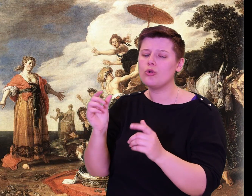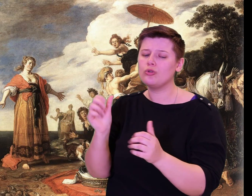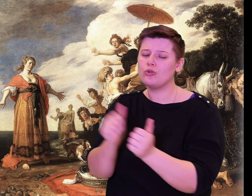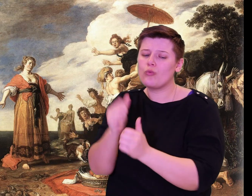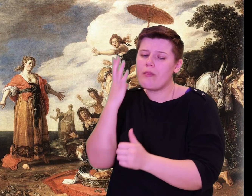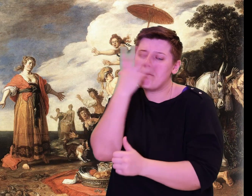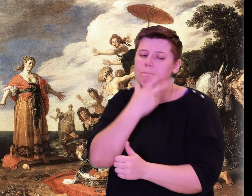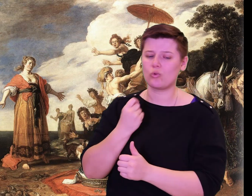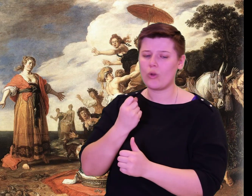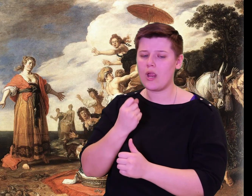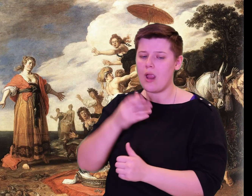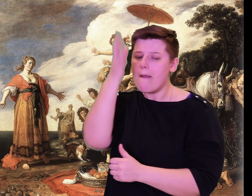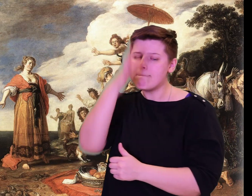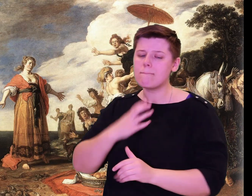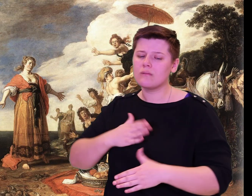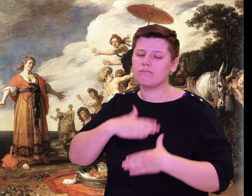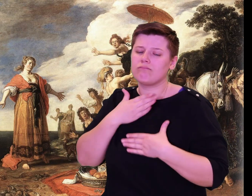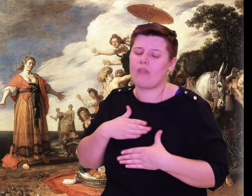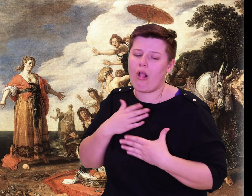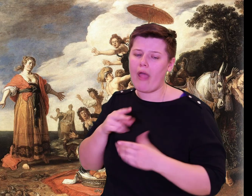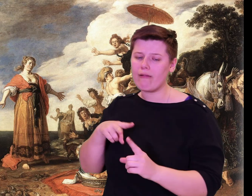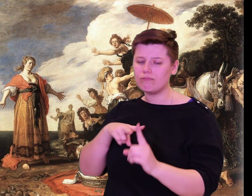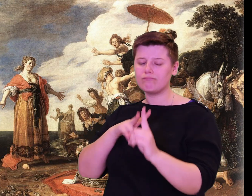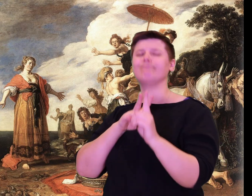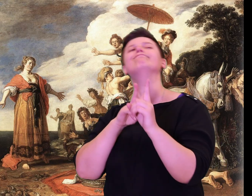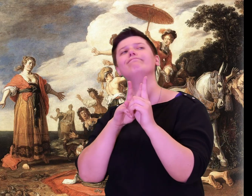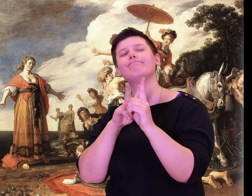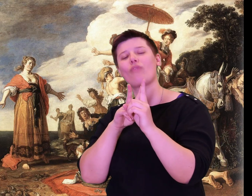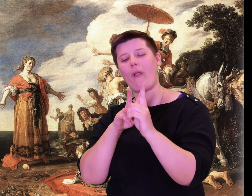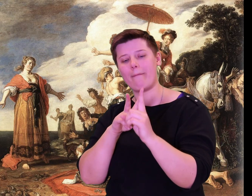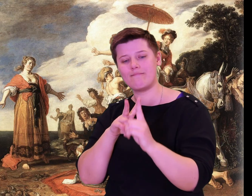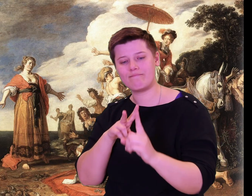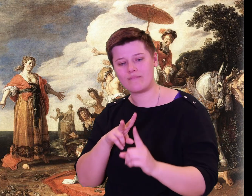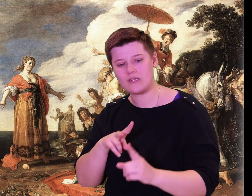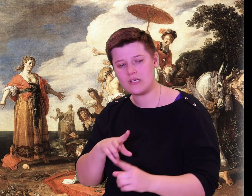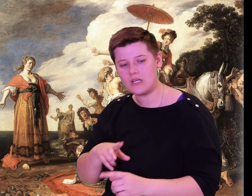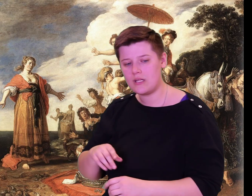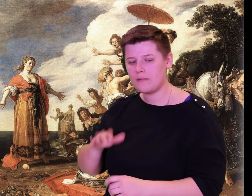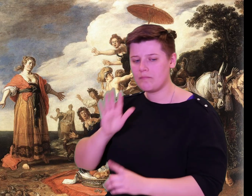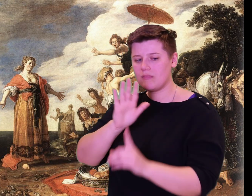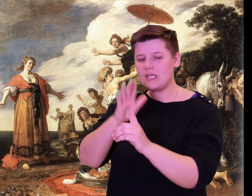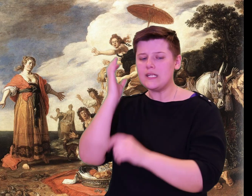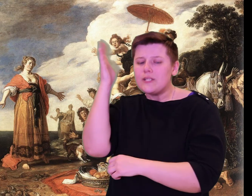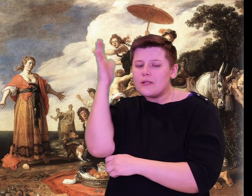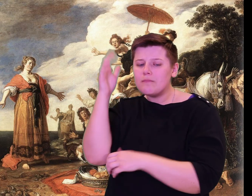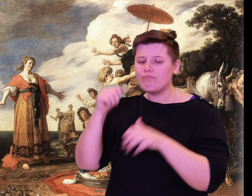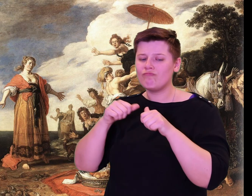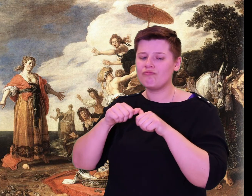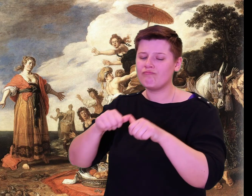Men gladly look to him; his speeches steady with calm dignity. He stands out